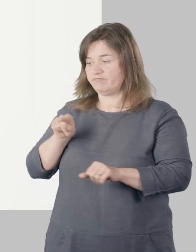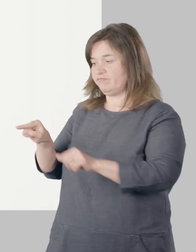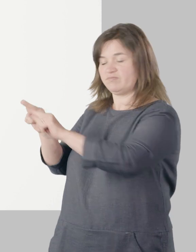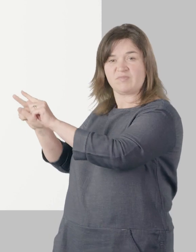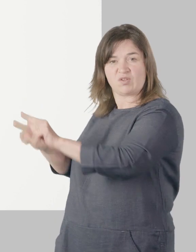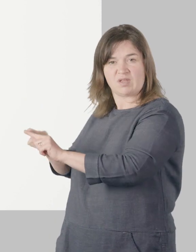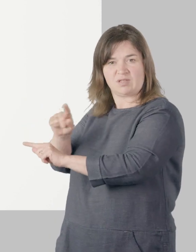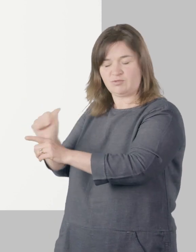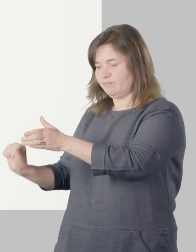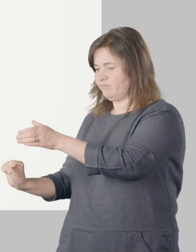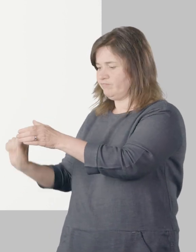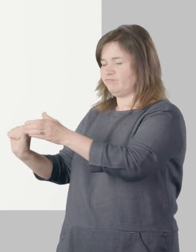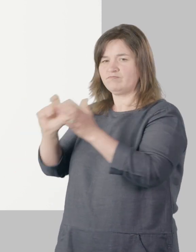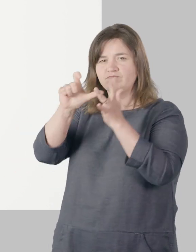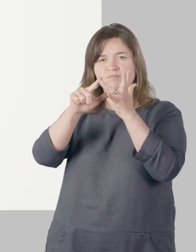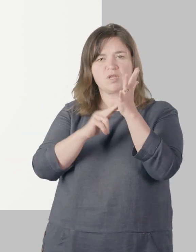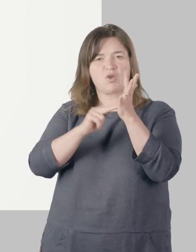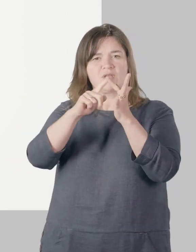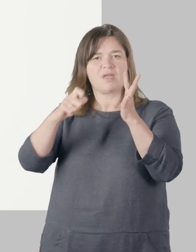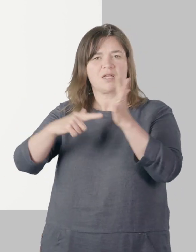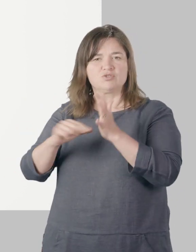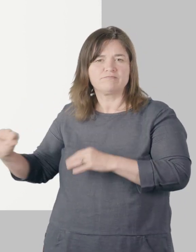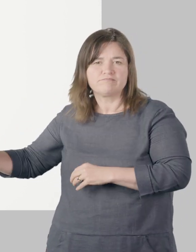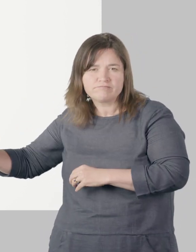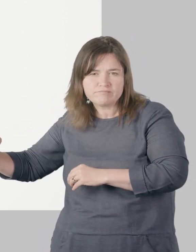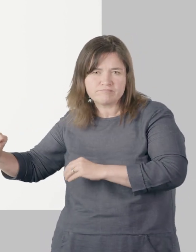solid green just follow these steps.